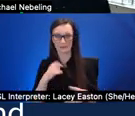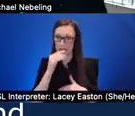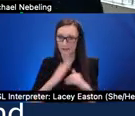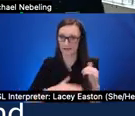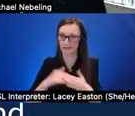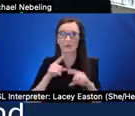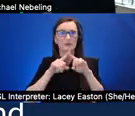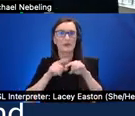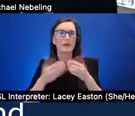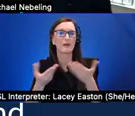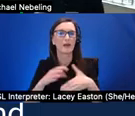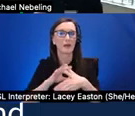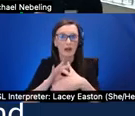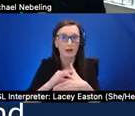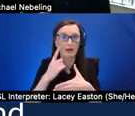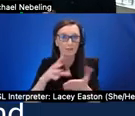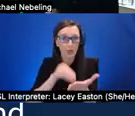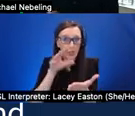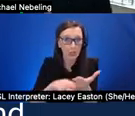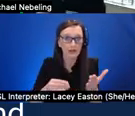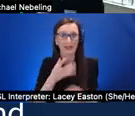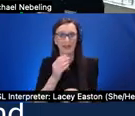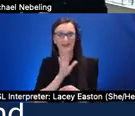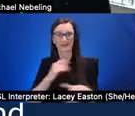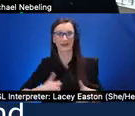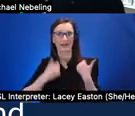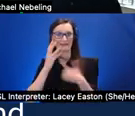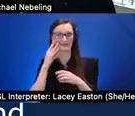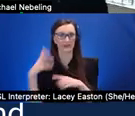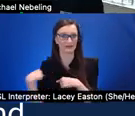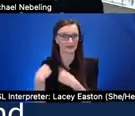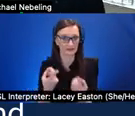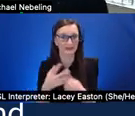of their own life experiences and because some of these virtual reality experiences and xr